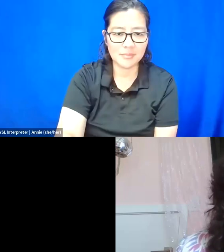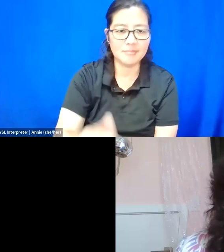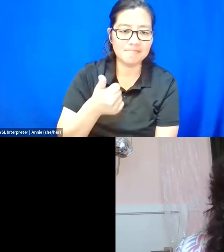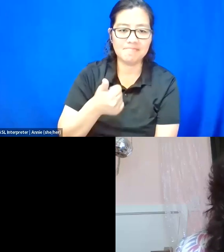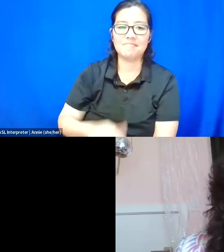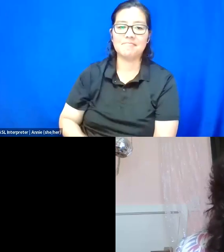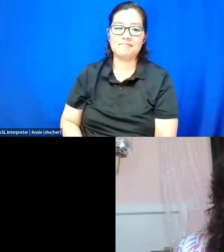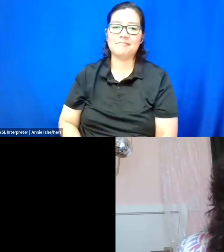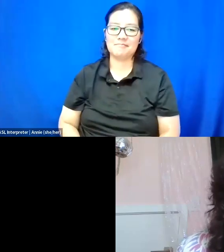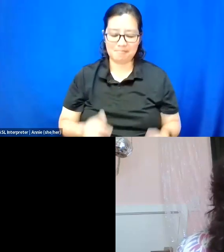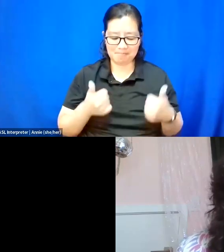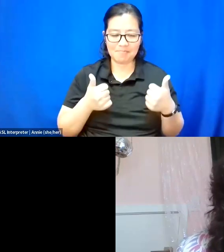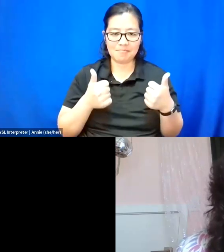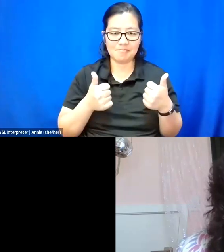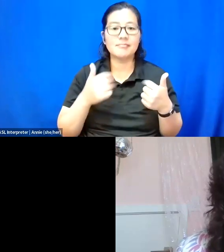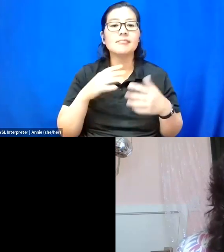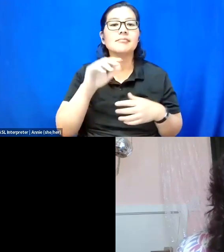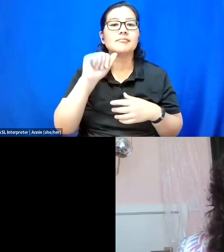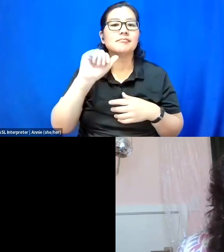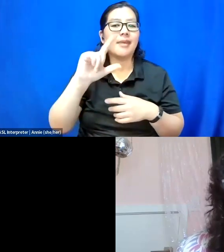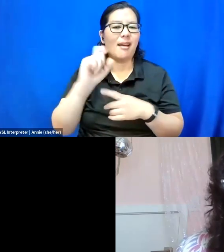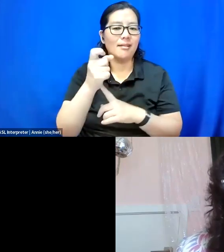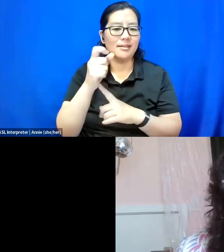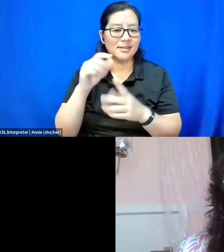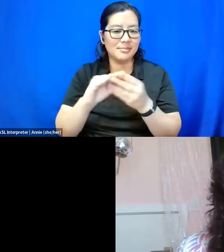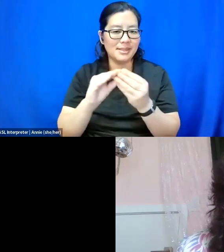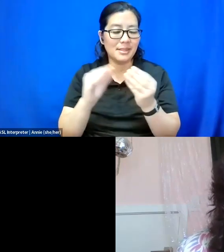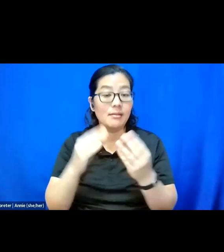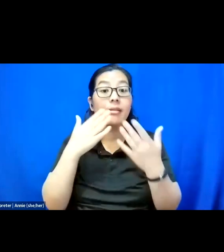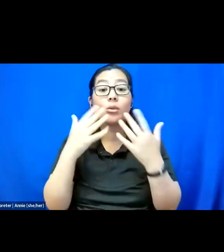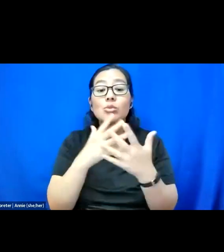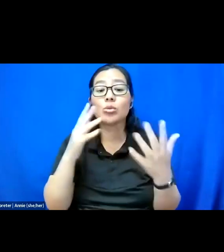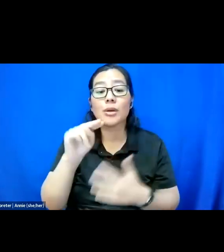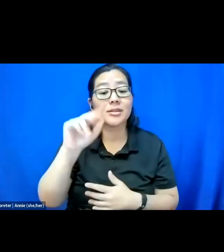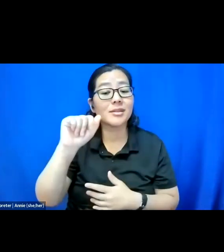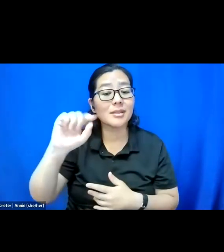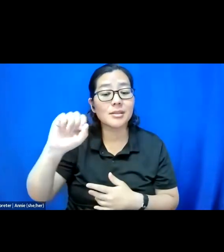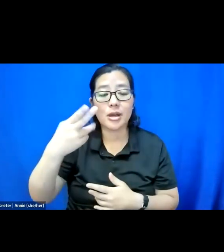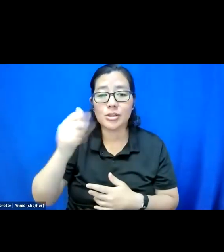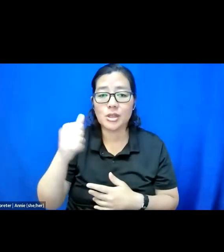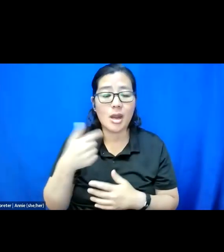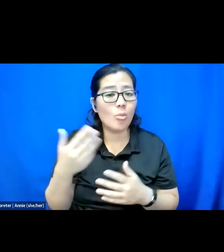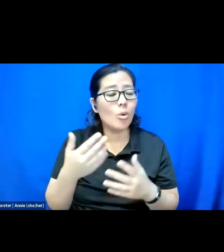Thank you so much for that, Natasha. I just want to echo seeing all of the affirmation in the chat.